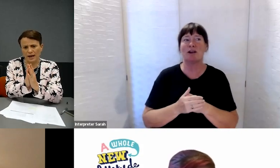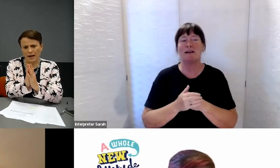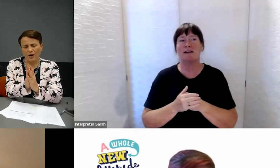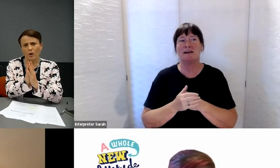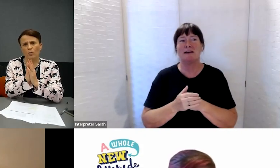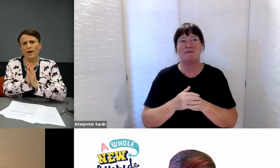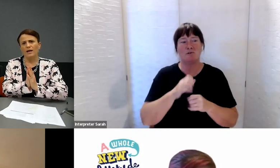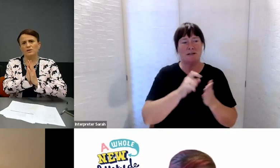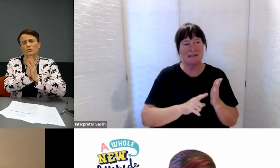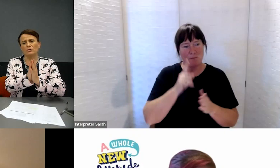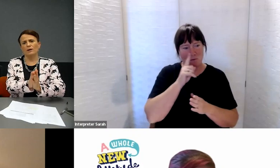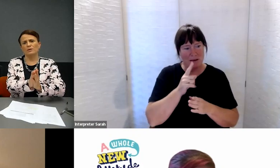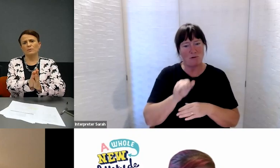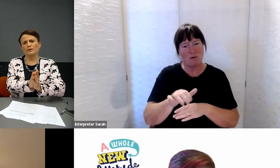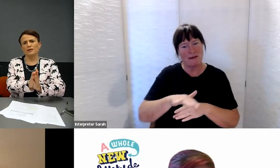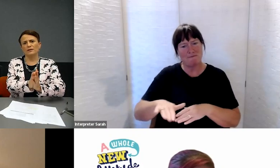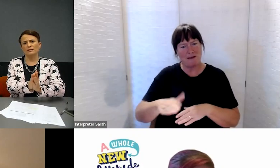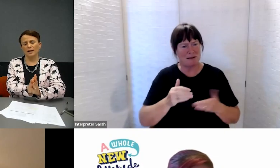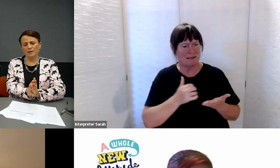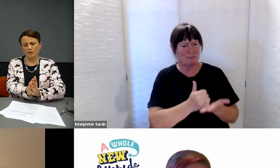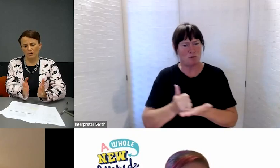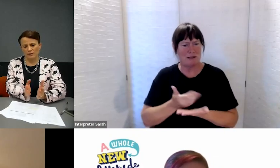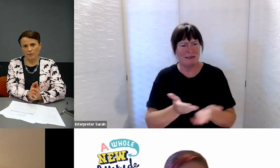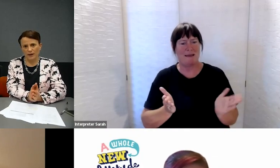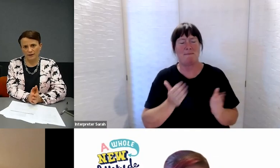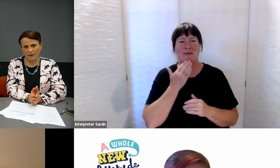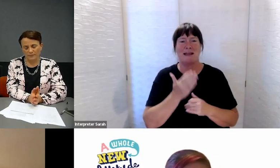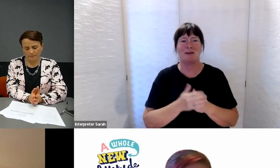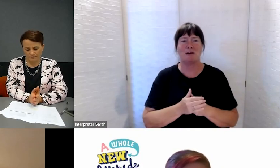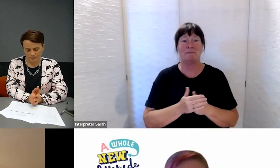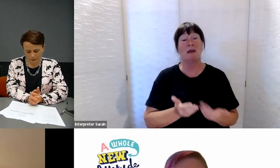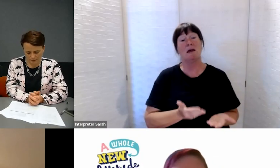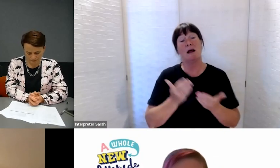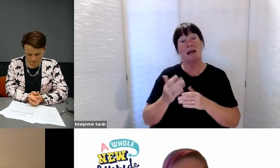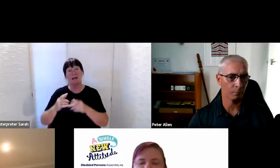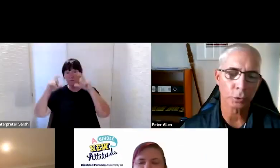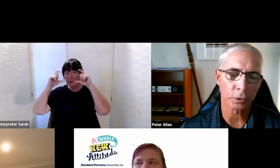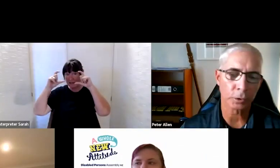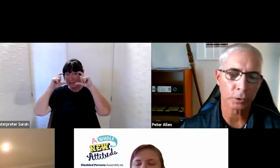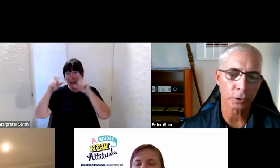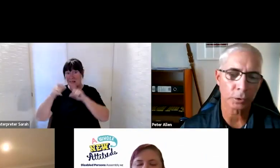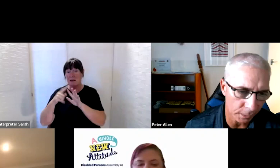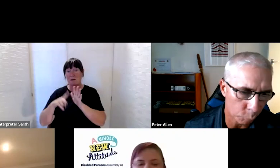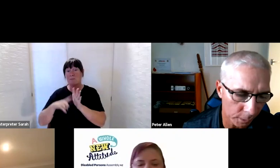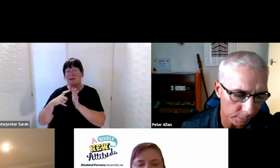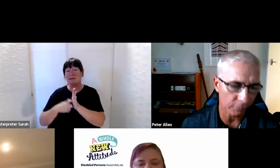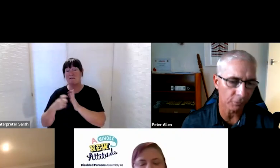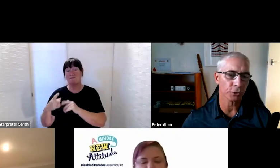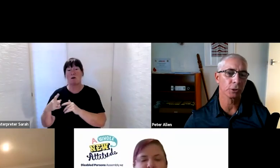and I will hand to you Matua Peter to close us out with Karakia. Paula, thank you very much.